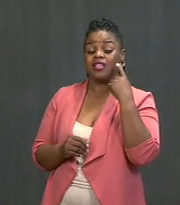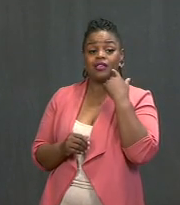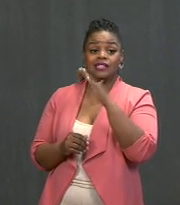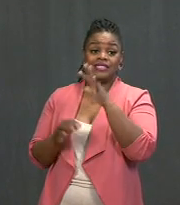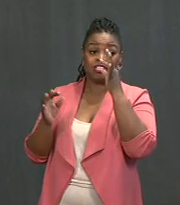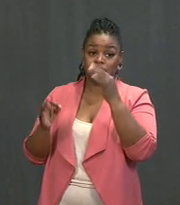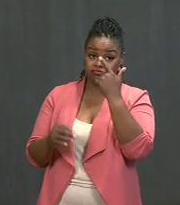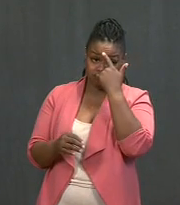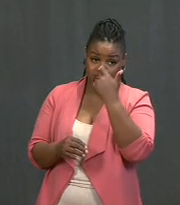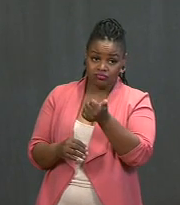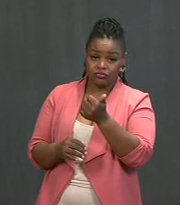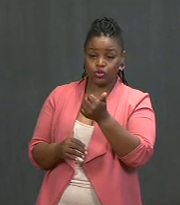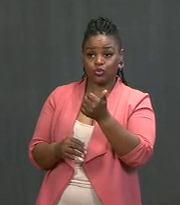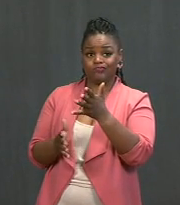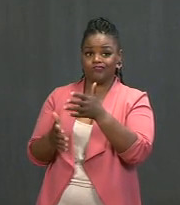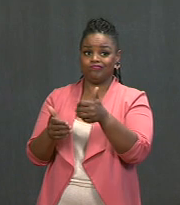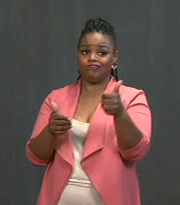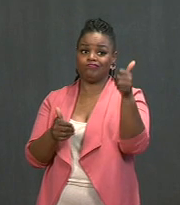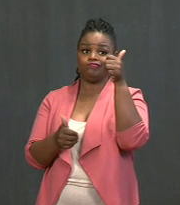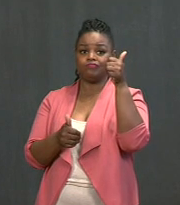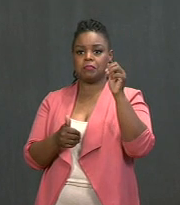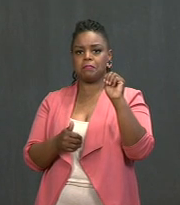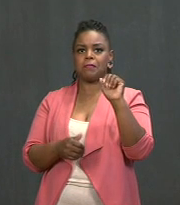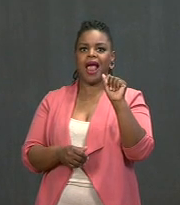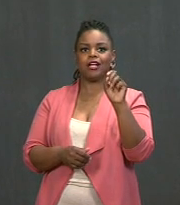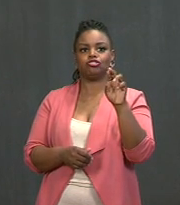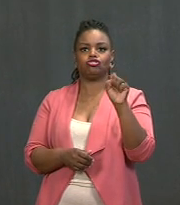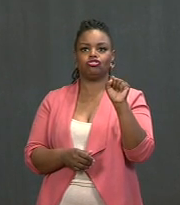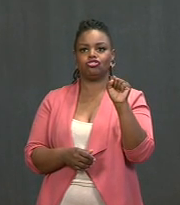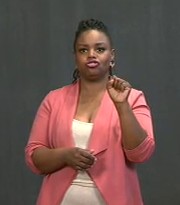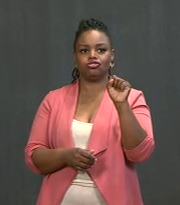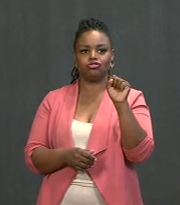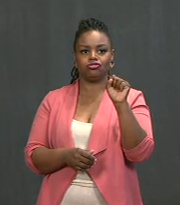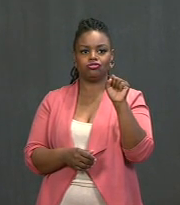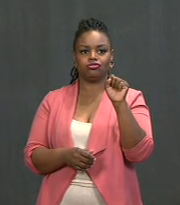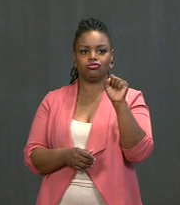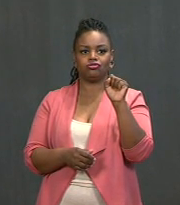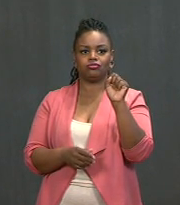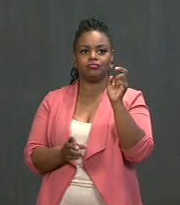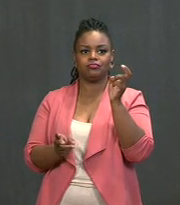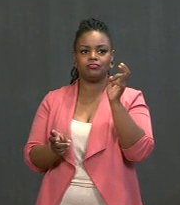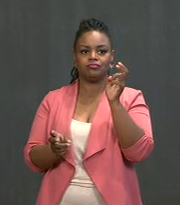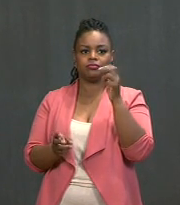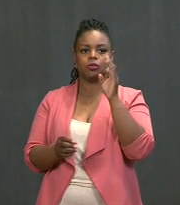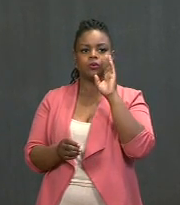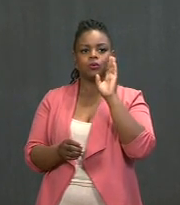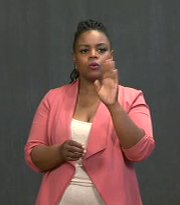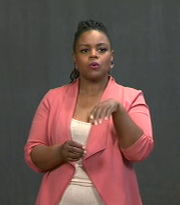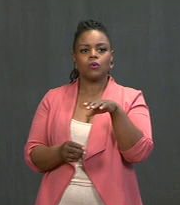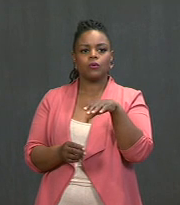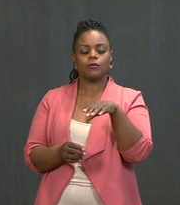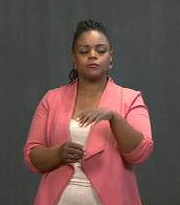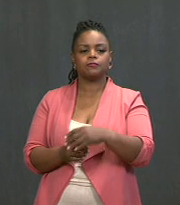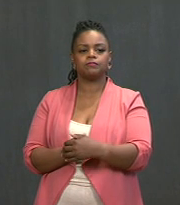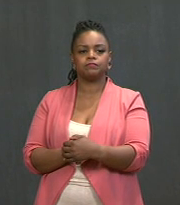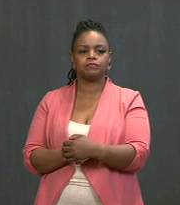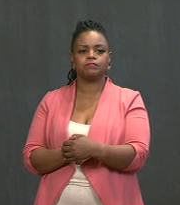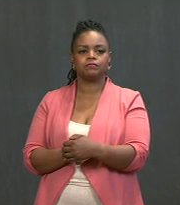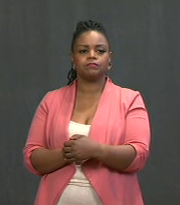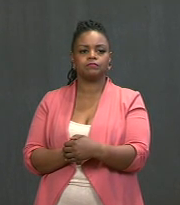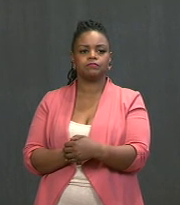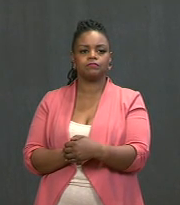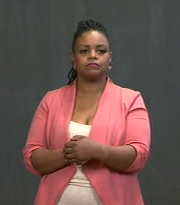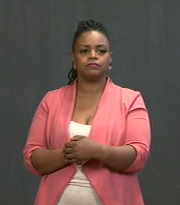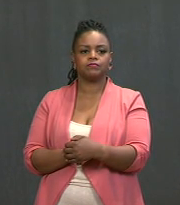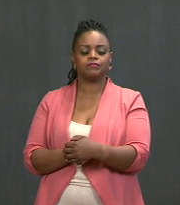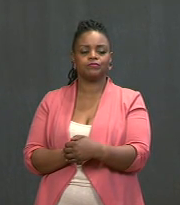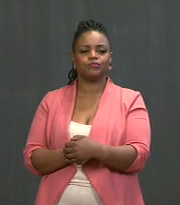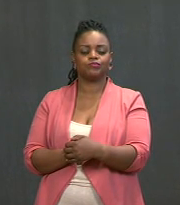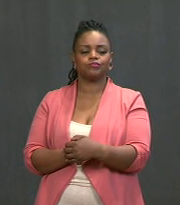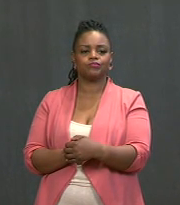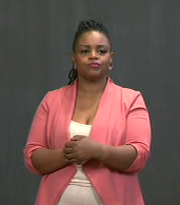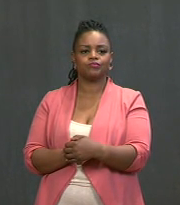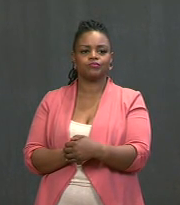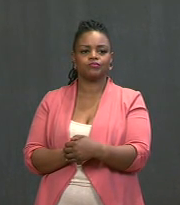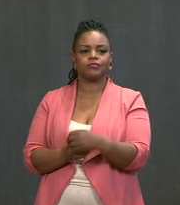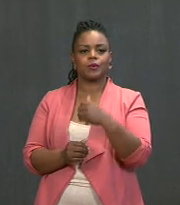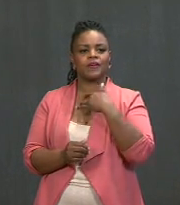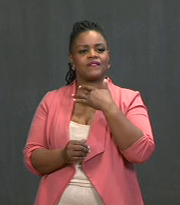Look, you know, it is reassuring to see that